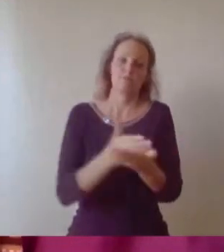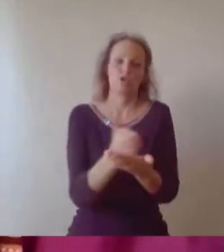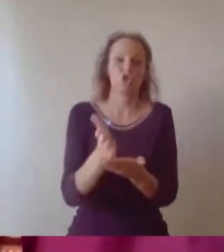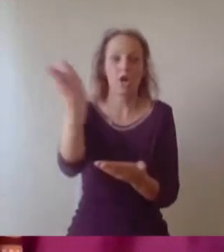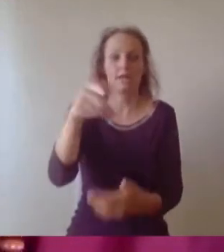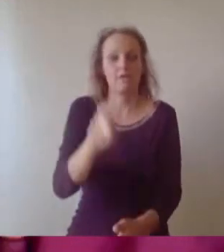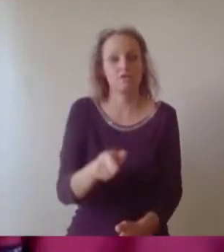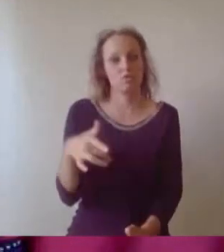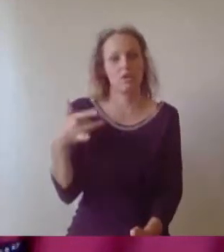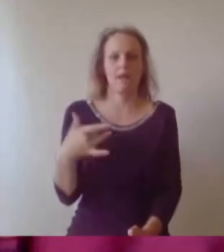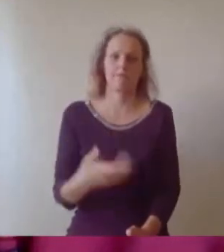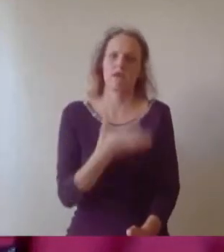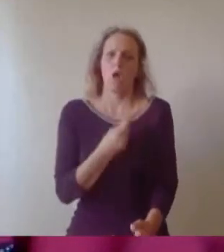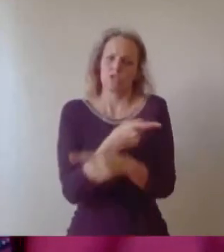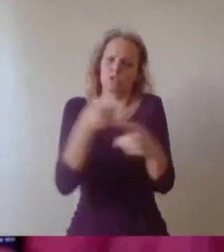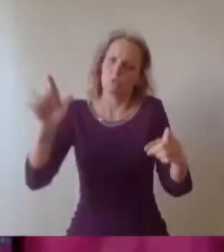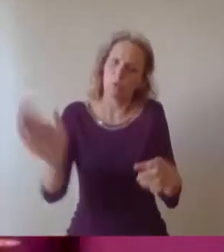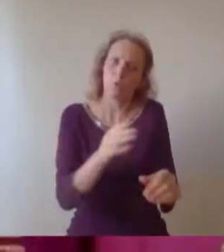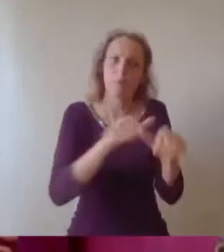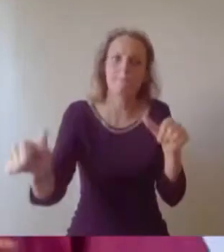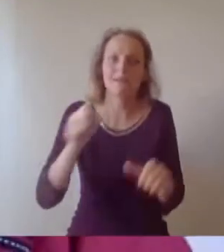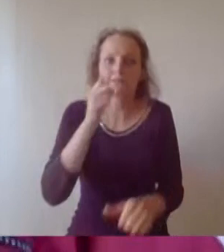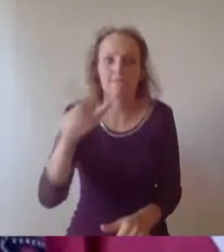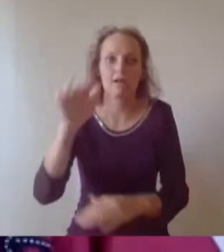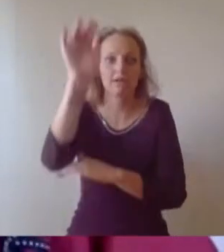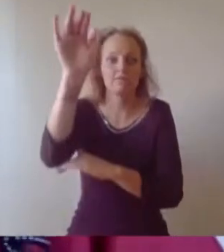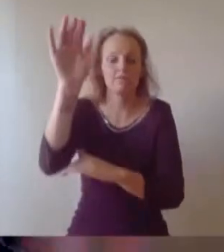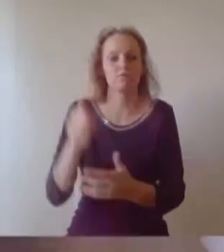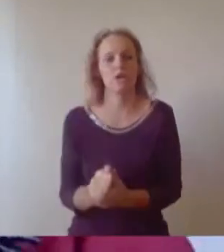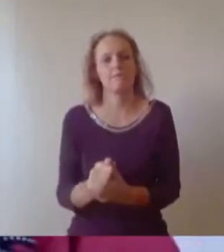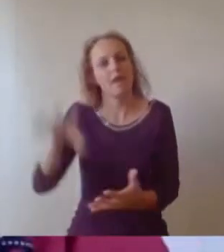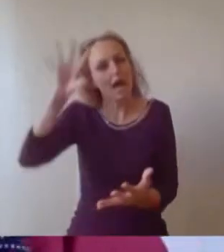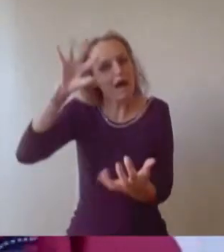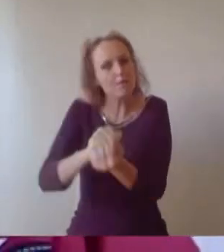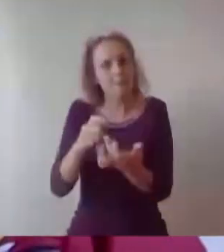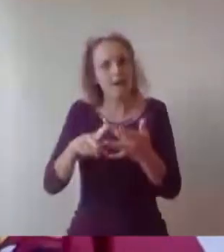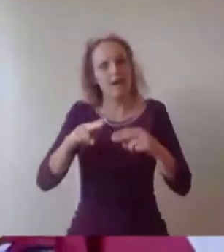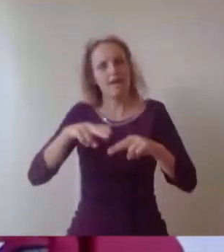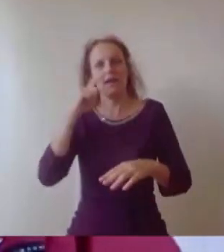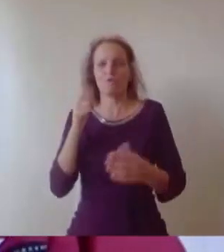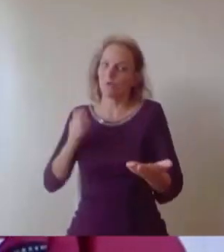come in your life and just remember ,if you can get through a fluids exam, you can do anything you want in life.